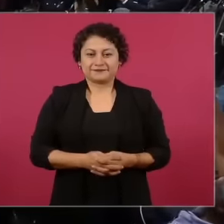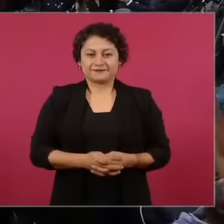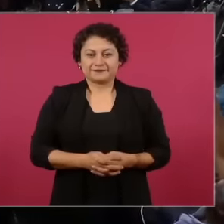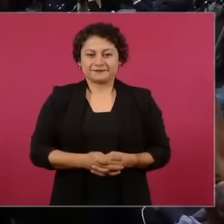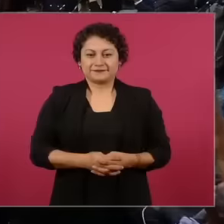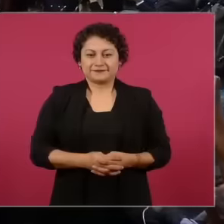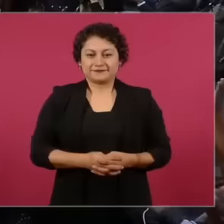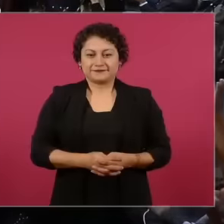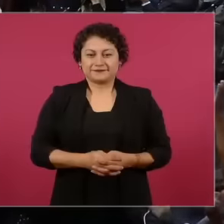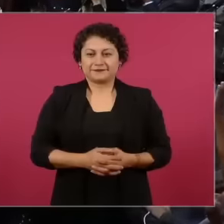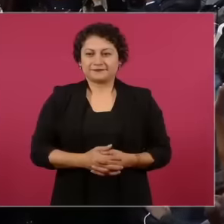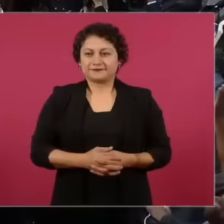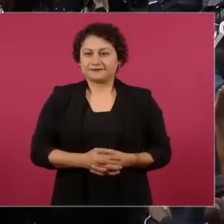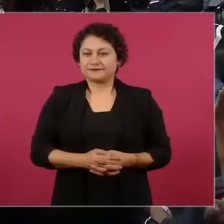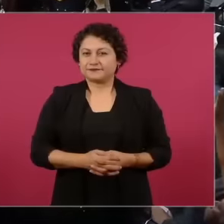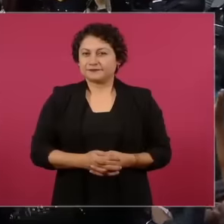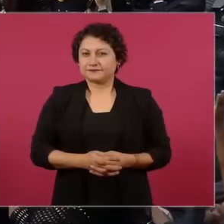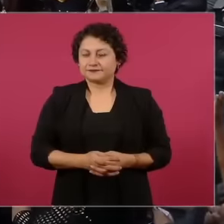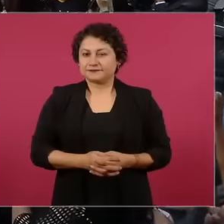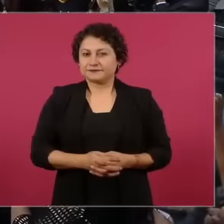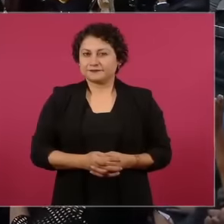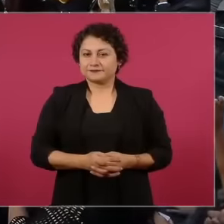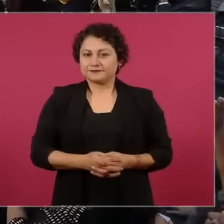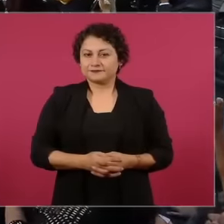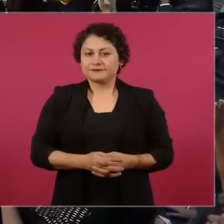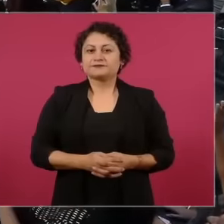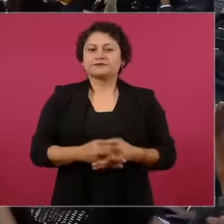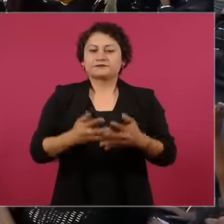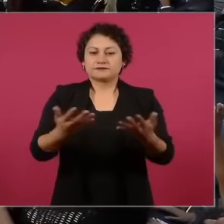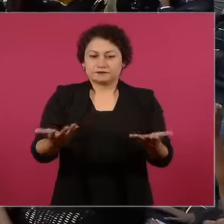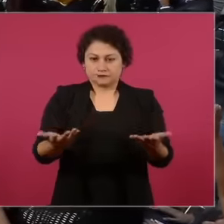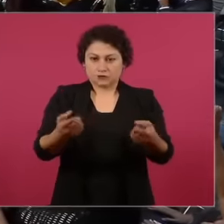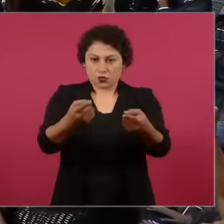today times have changed and all this will be as